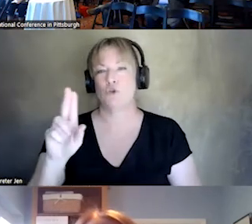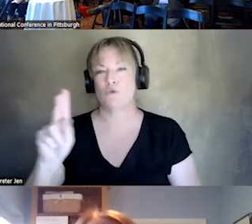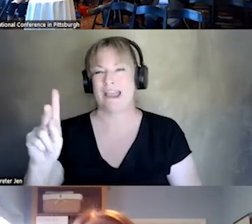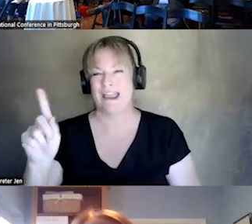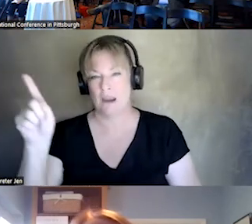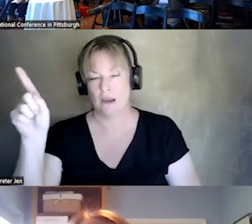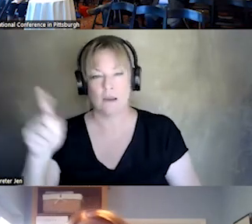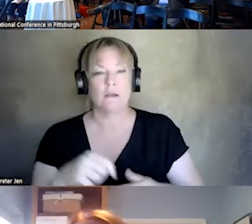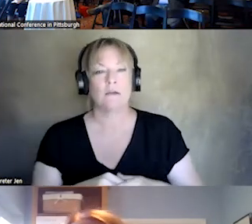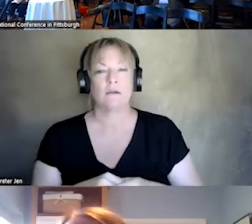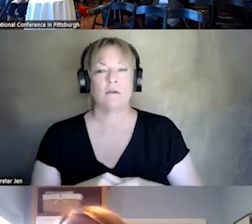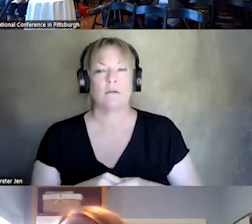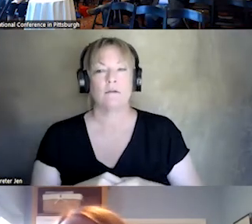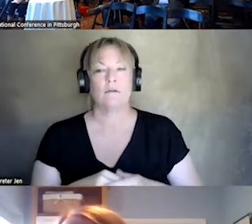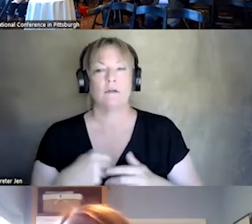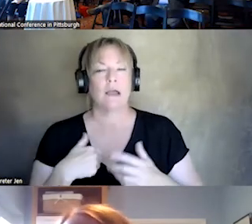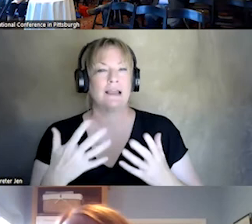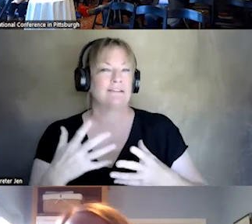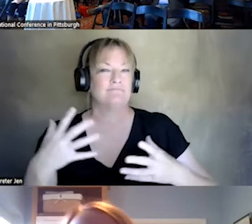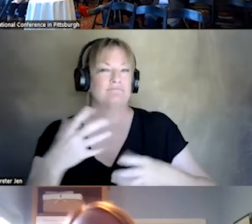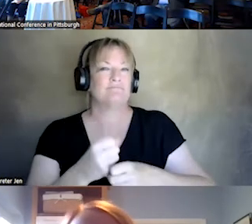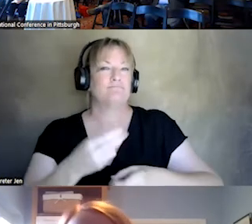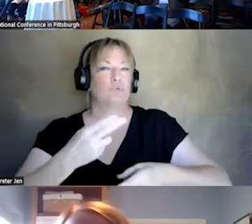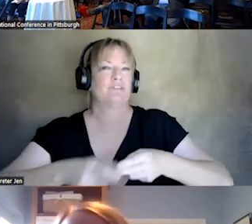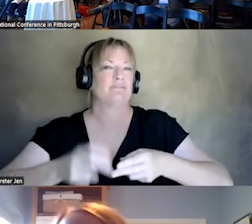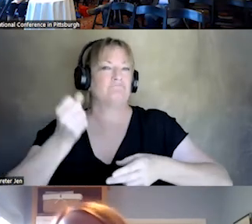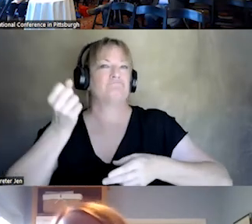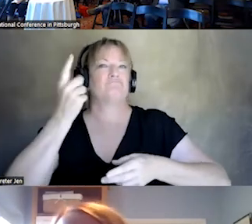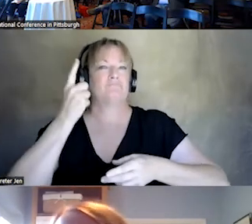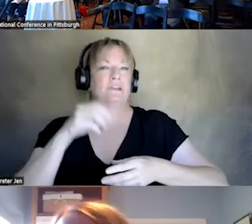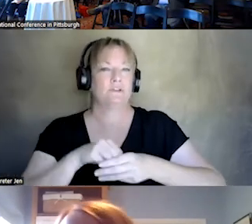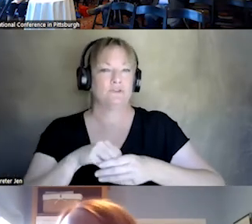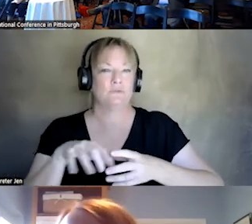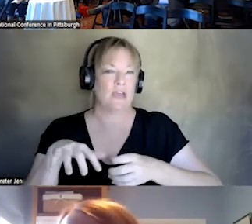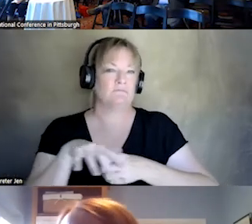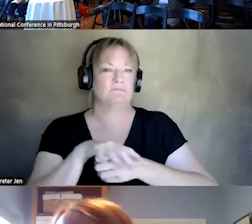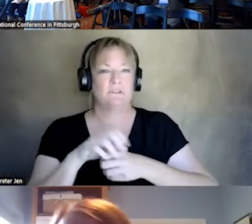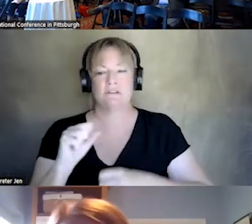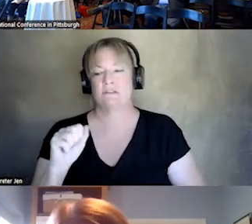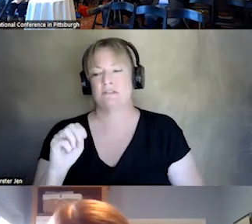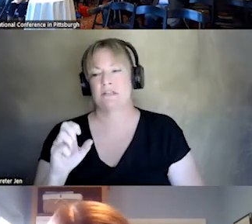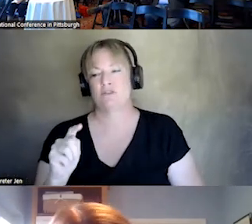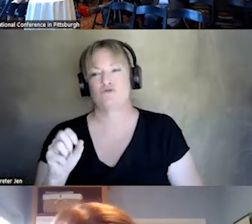I WAS ASKED TO KIND OF GIVE YOU A BRIEF INSIGHT INTO THE SANCTUARY. AND WHAT IT ACTUALLY DOES